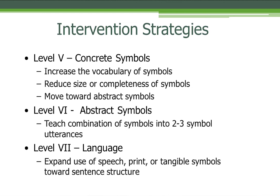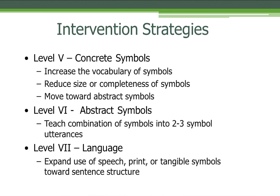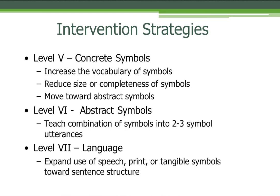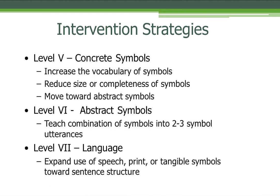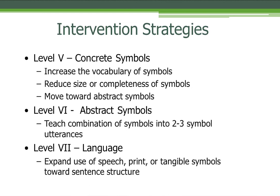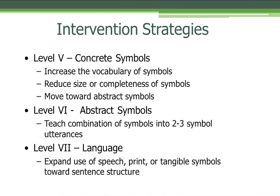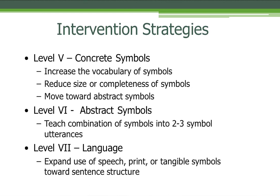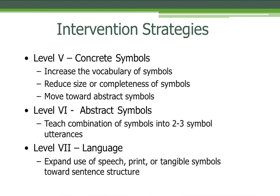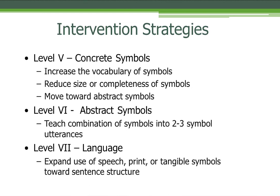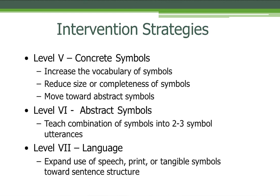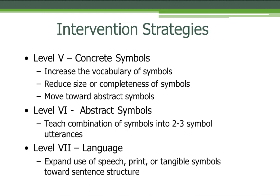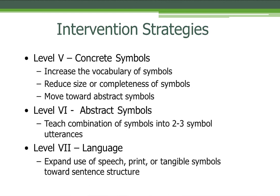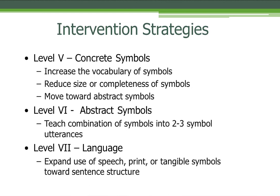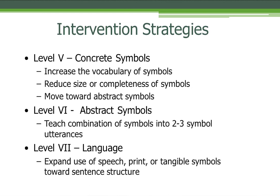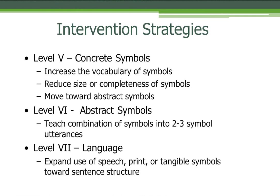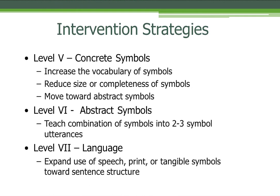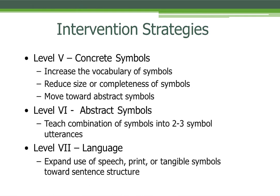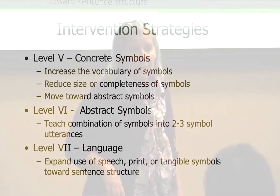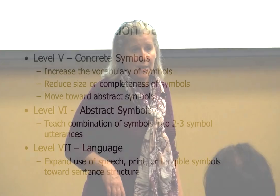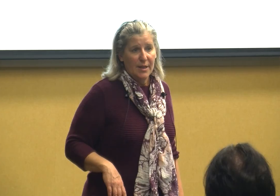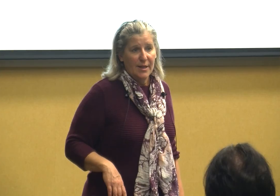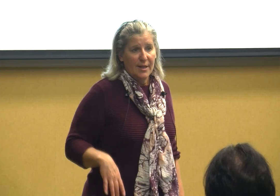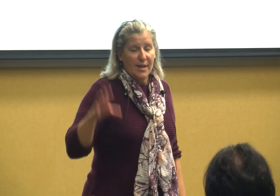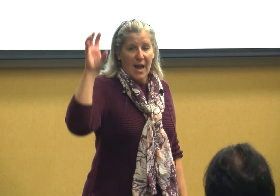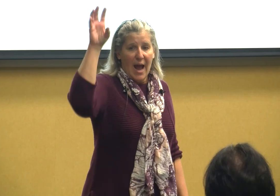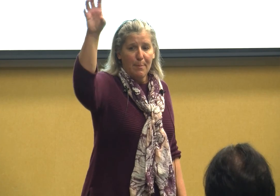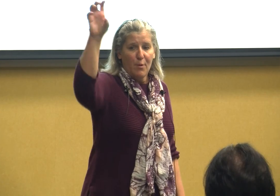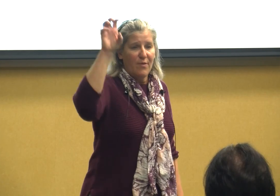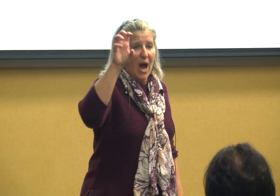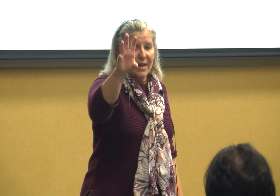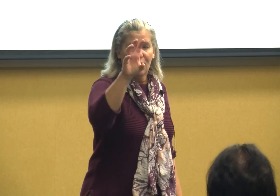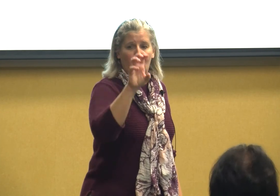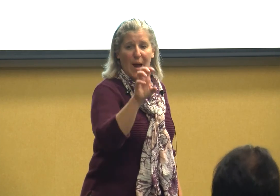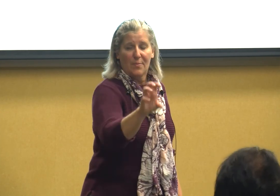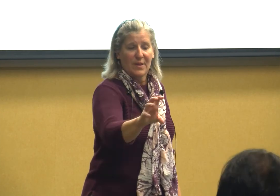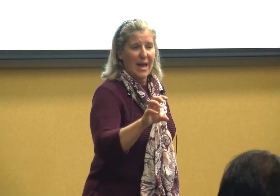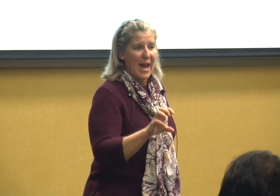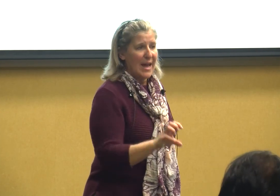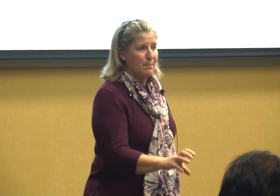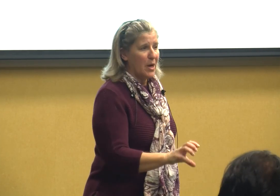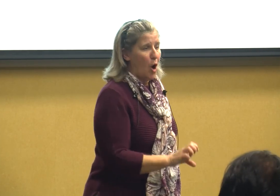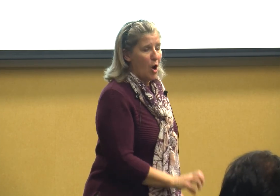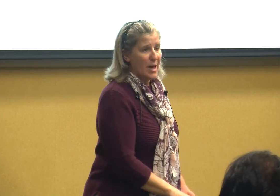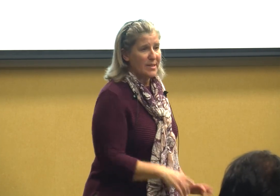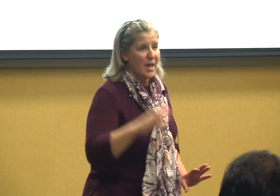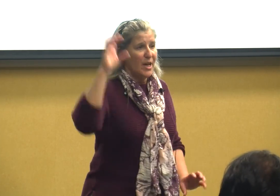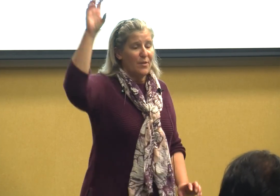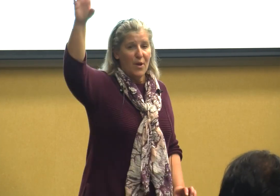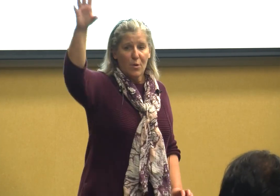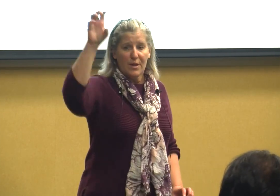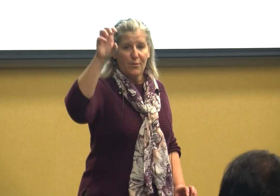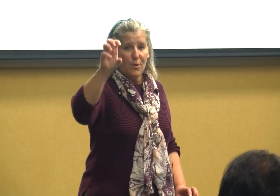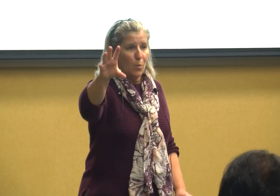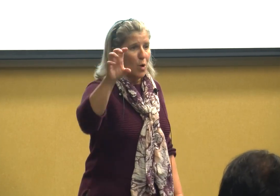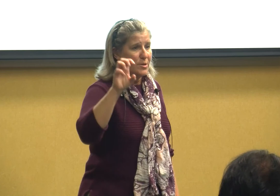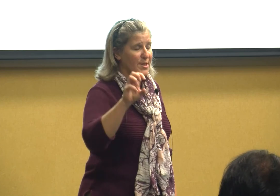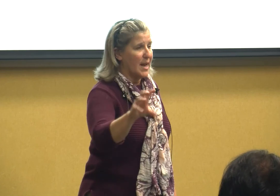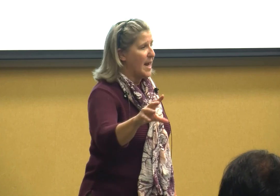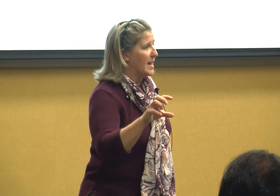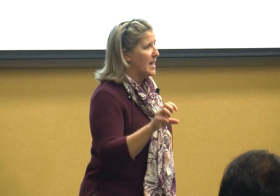do it throughout the day I provide throughout the day because there are different words that I need